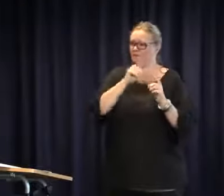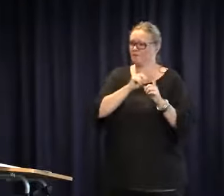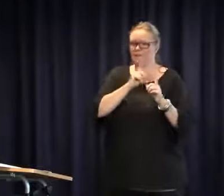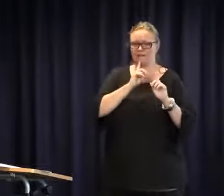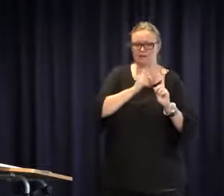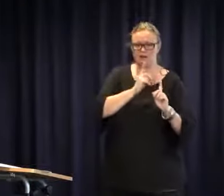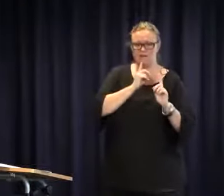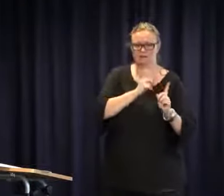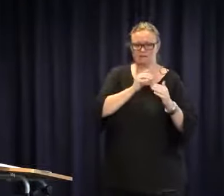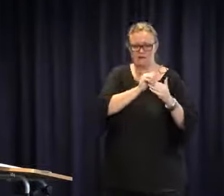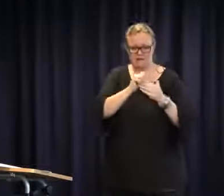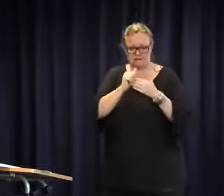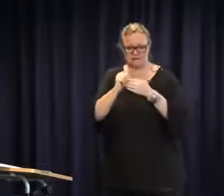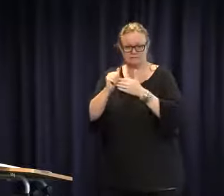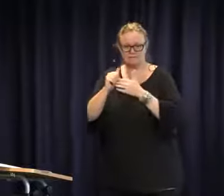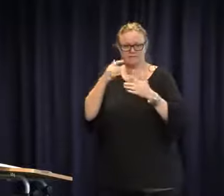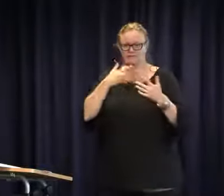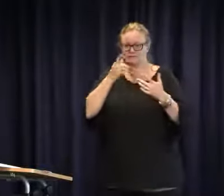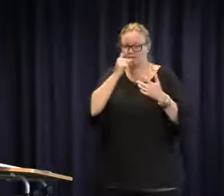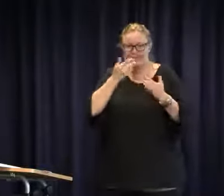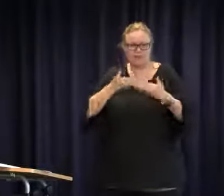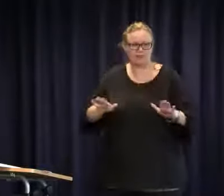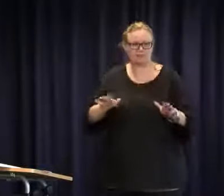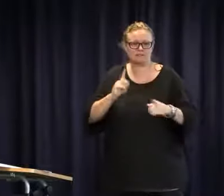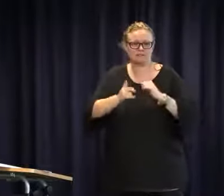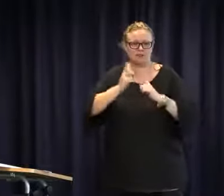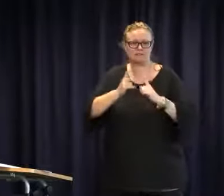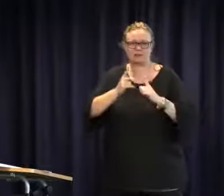each other and also get people's involvement, specifically professionals, to guide us because